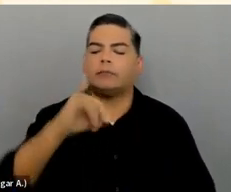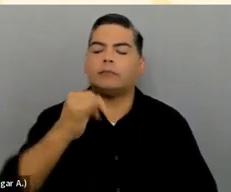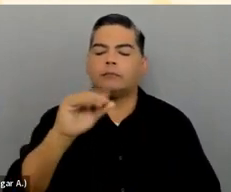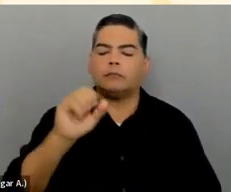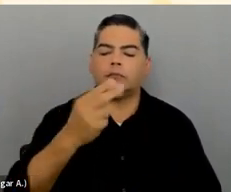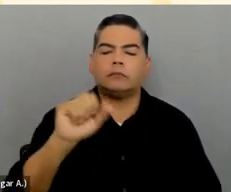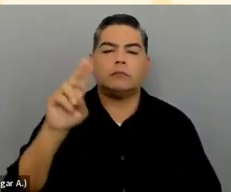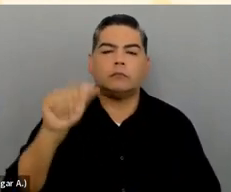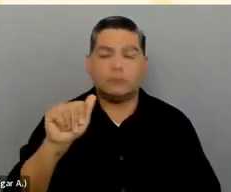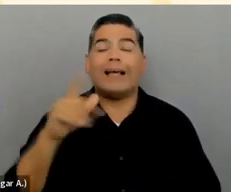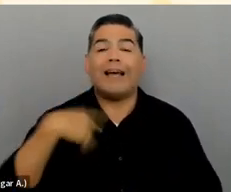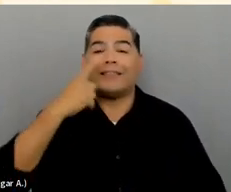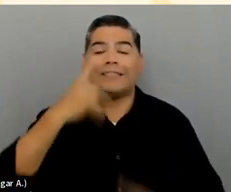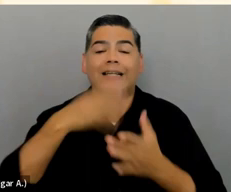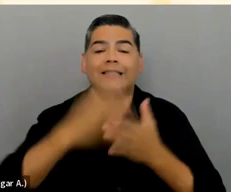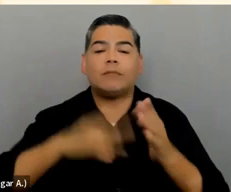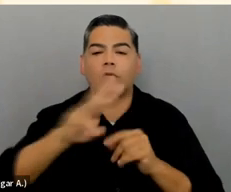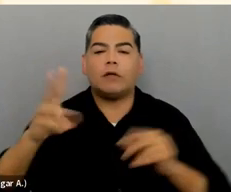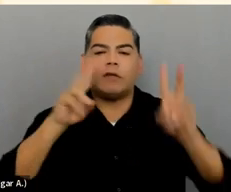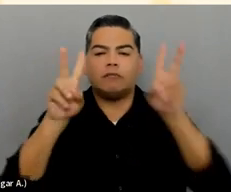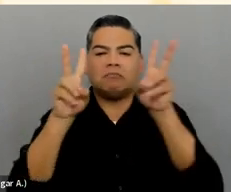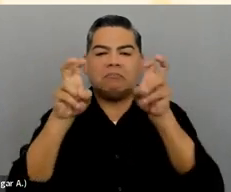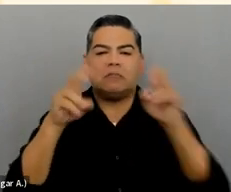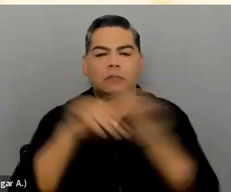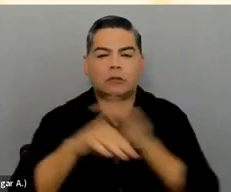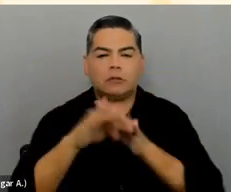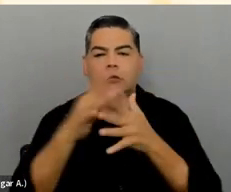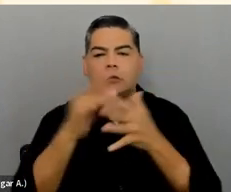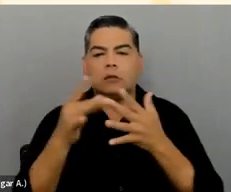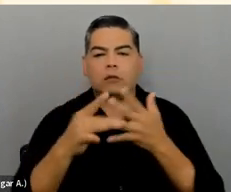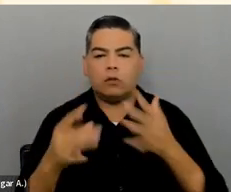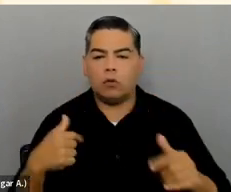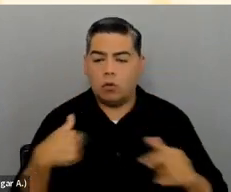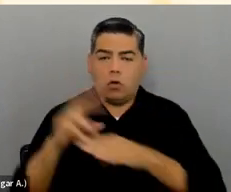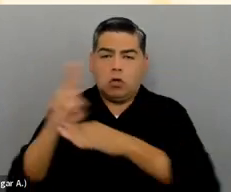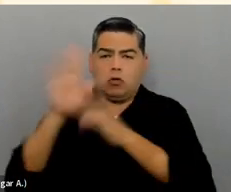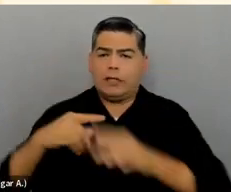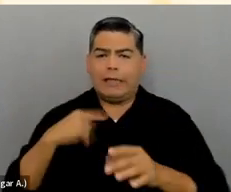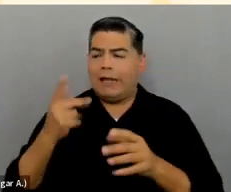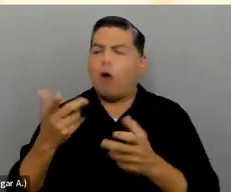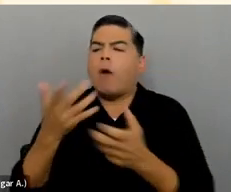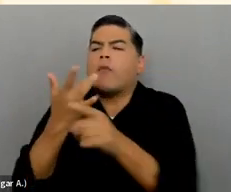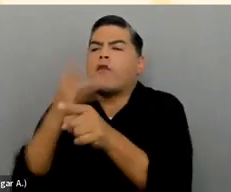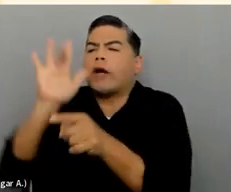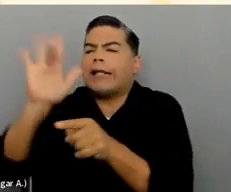where users can choose the look and feel of the web pages on the site to better suit their needs. Is that better, do you think, than trying to make your website